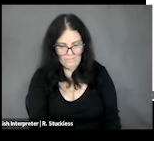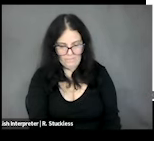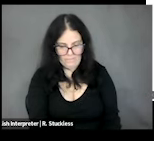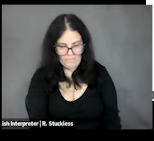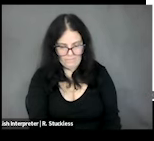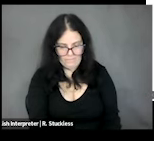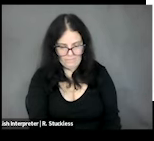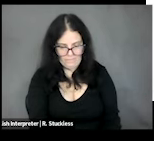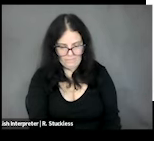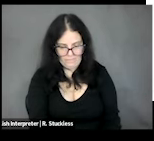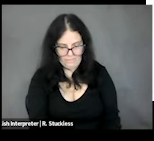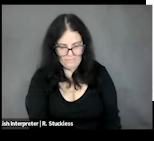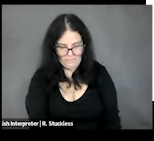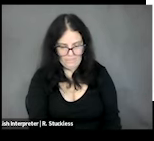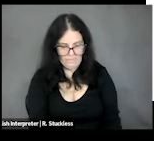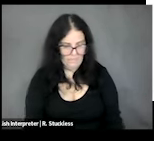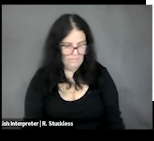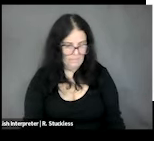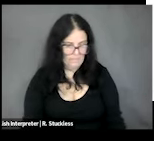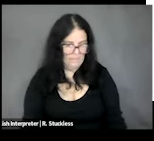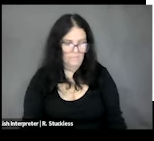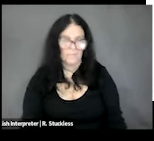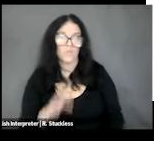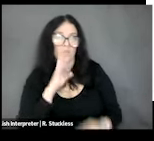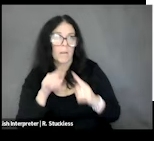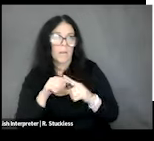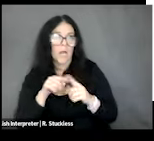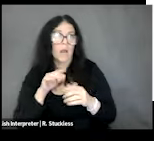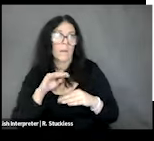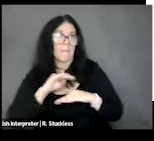So, today we'll go ahead and talk about meeting nutritional needs and why it's important, ways it